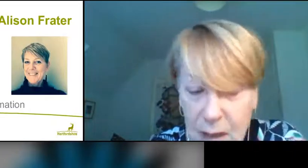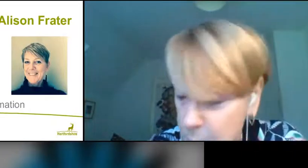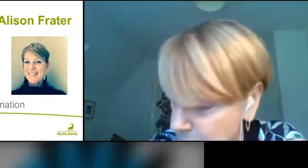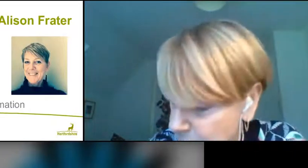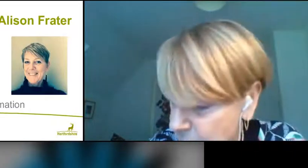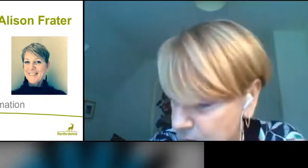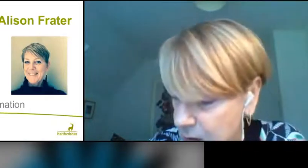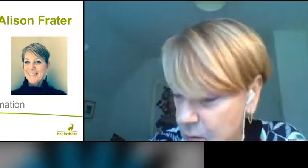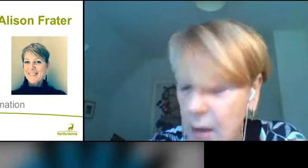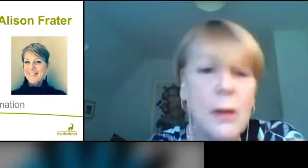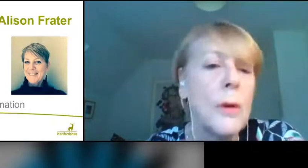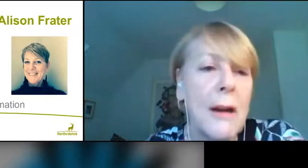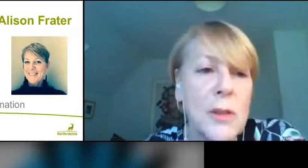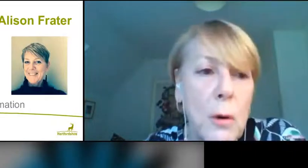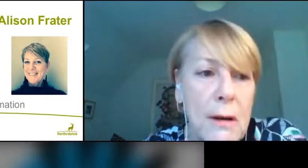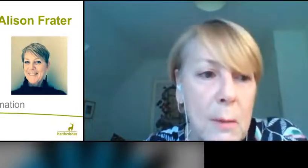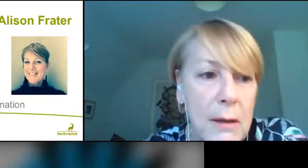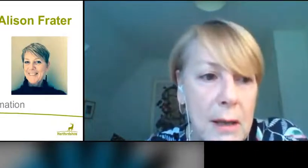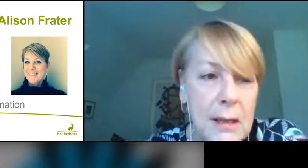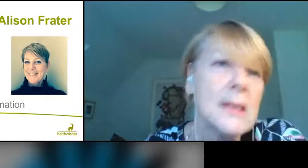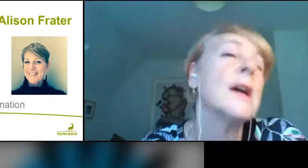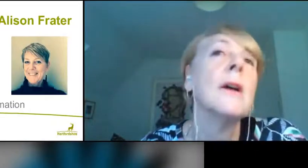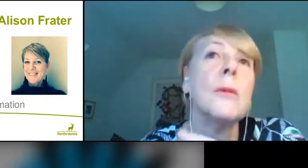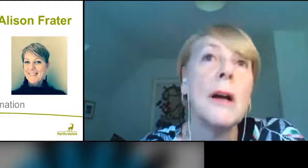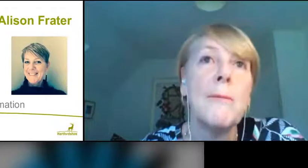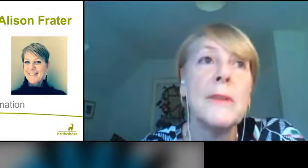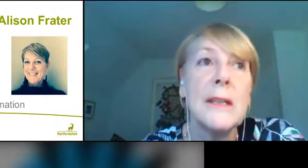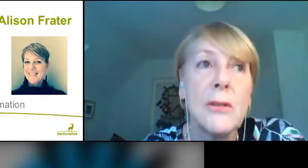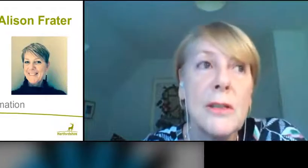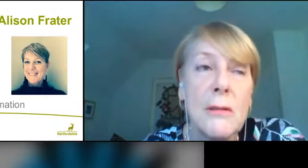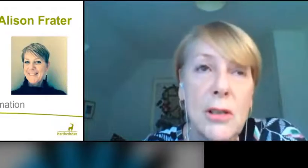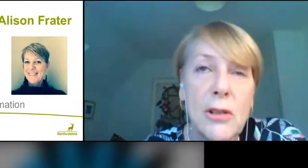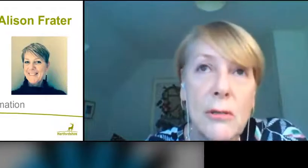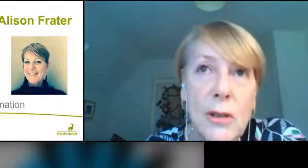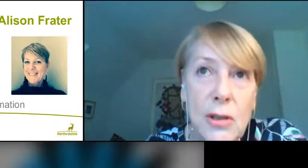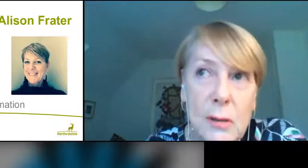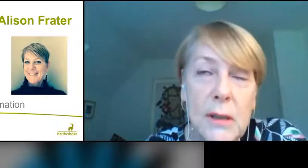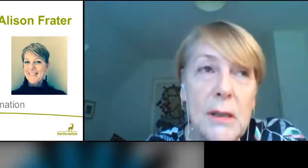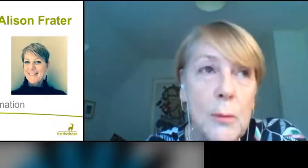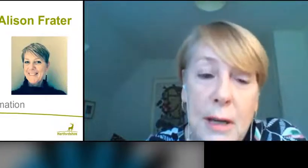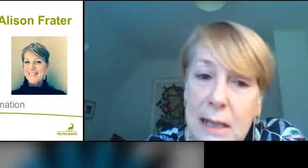of deprivation, so we have to worry about that. There's also an issue which has been in the press